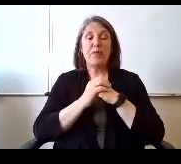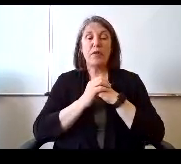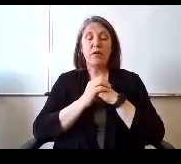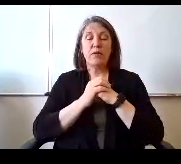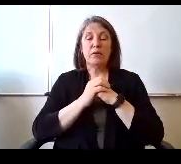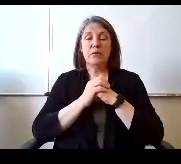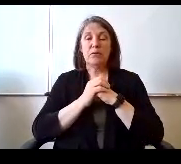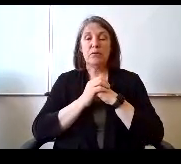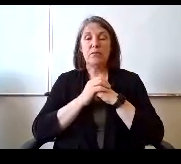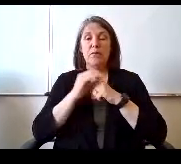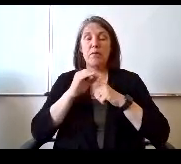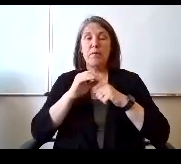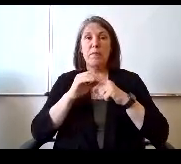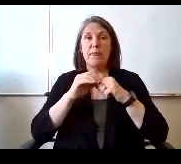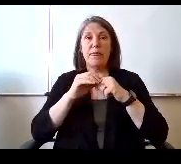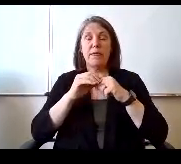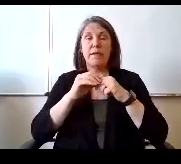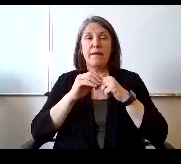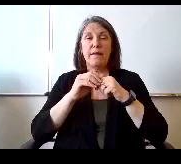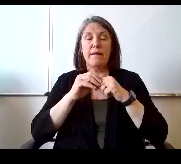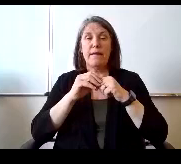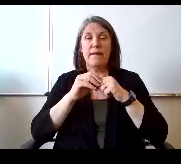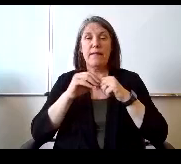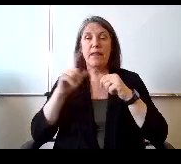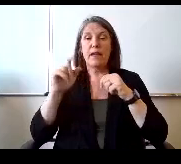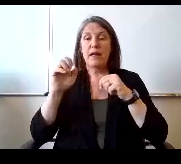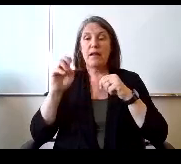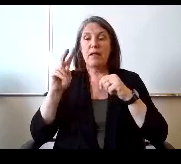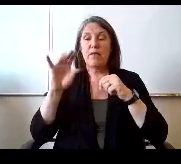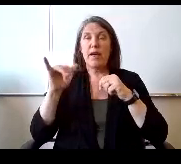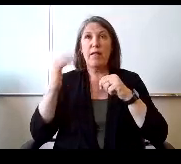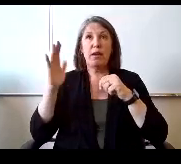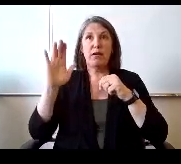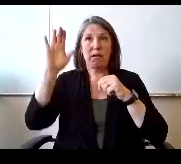I. Mr Lavalley Mr Lundberg,